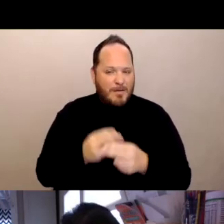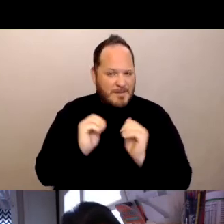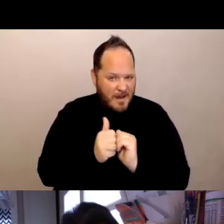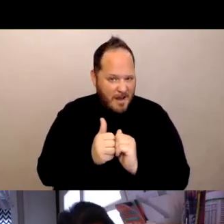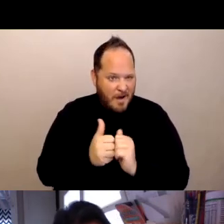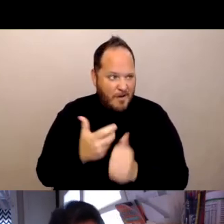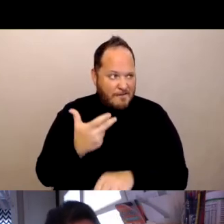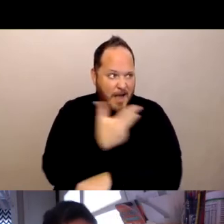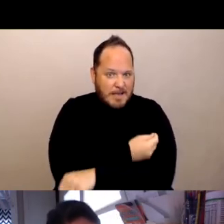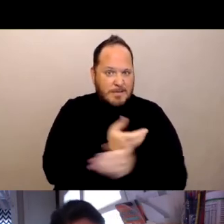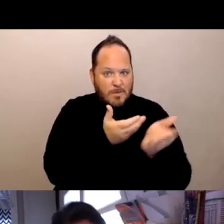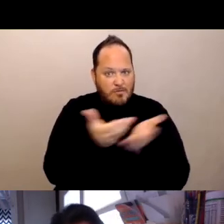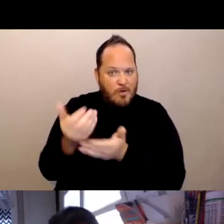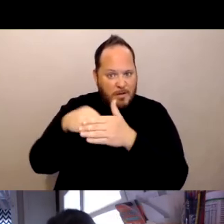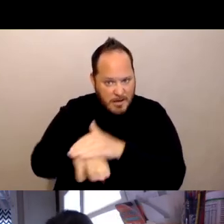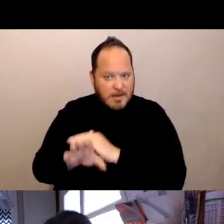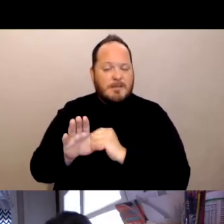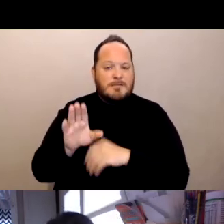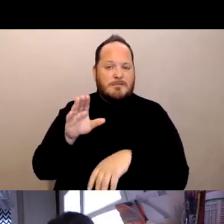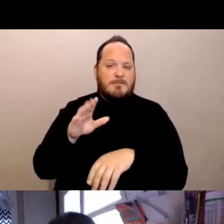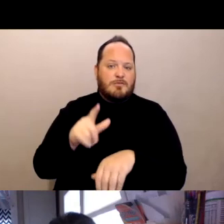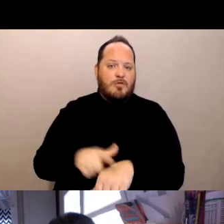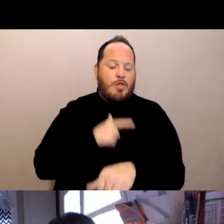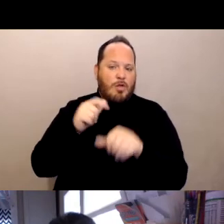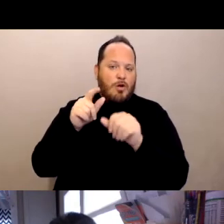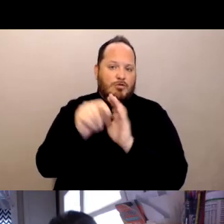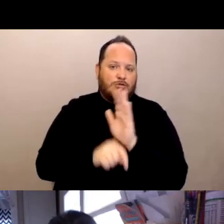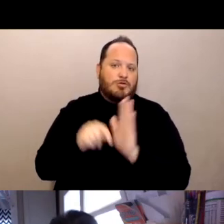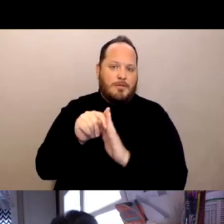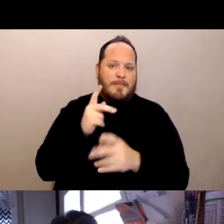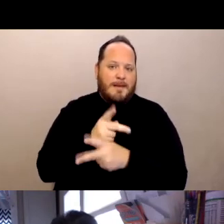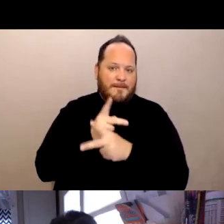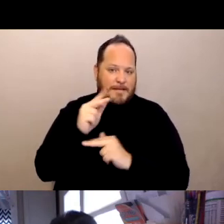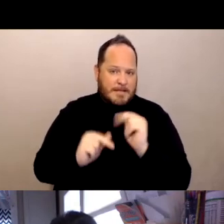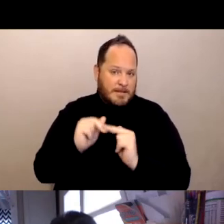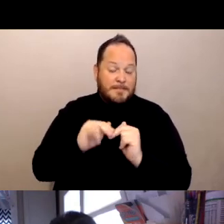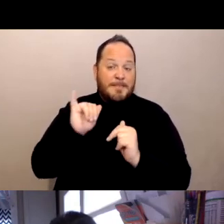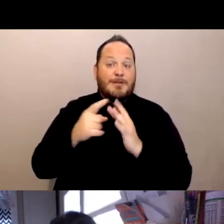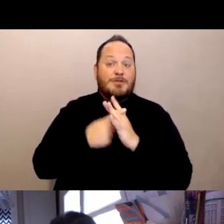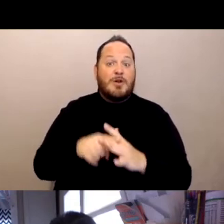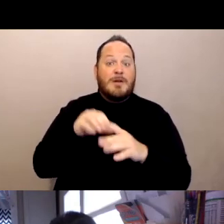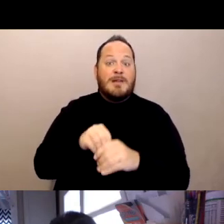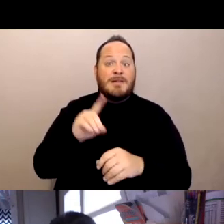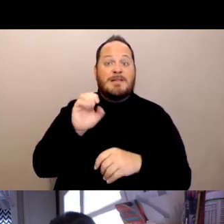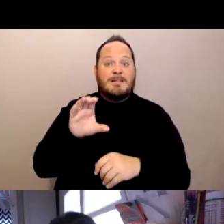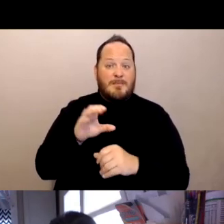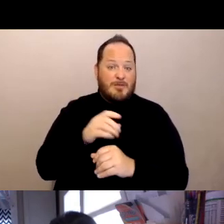into long-term care facilities. So they really started in December, right as soon as the FDA approval came in